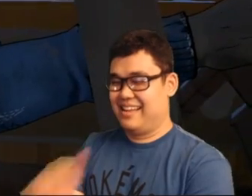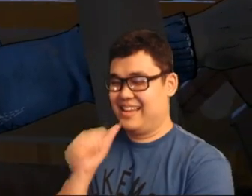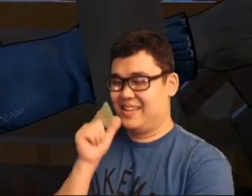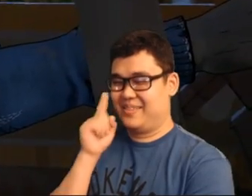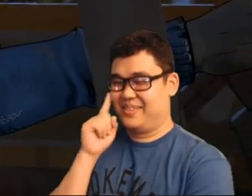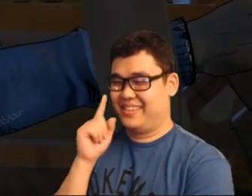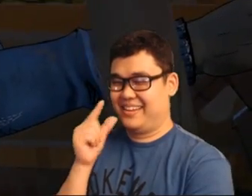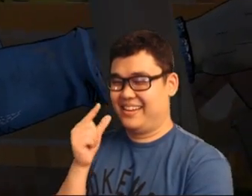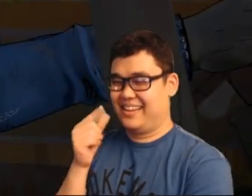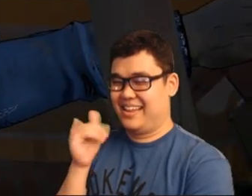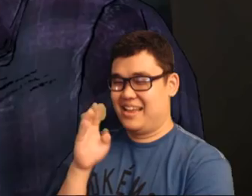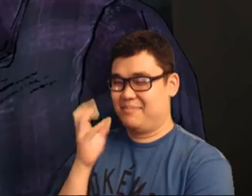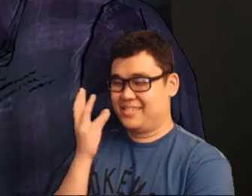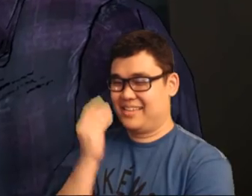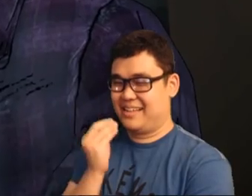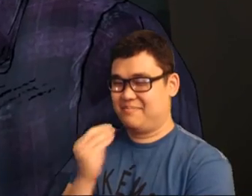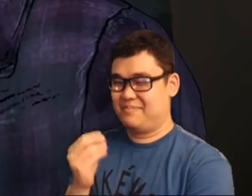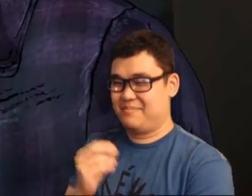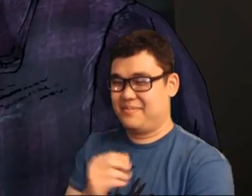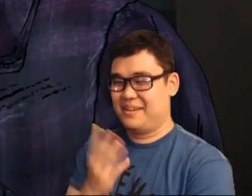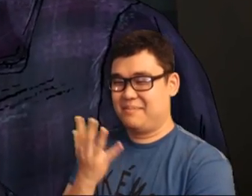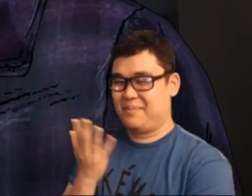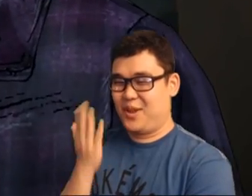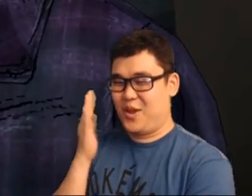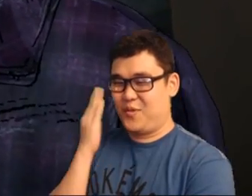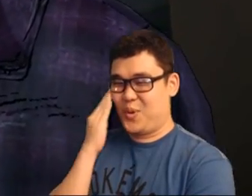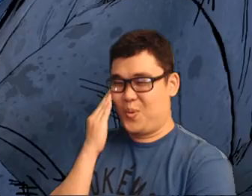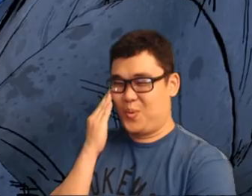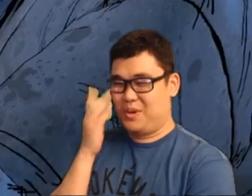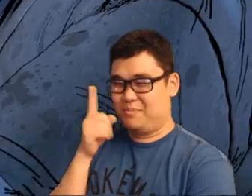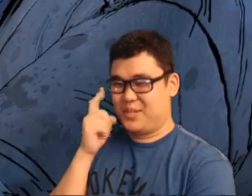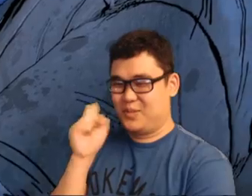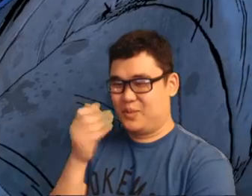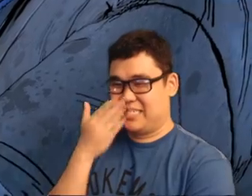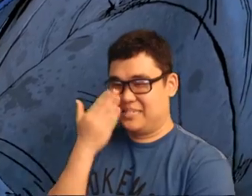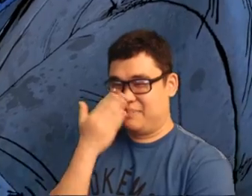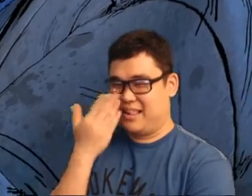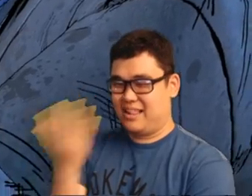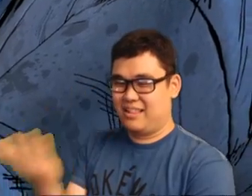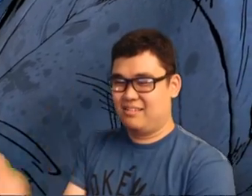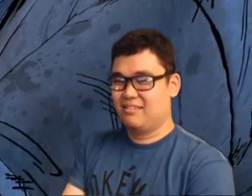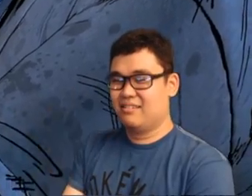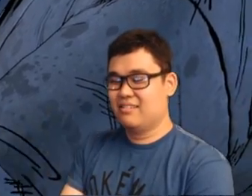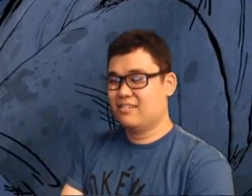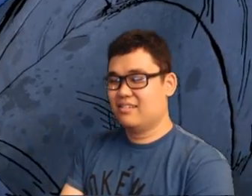I don't think Gabe is sleeping right now.